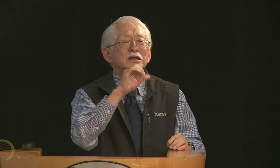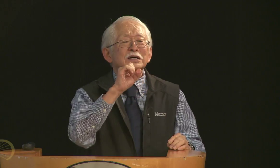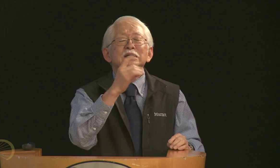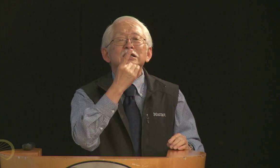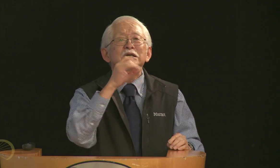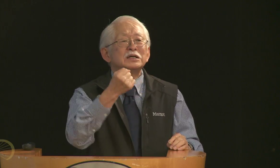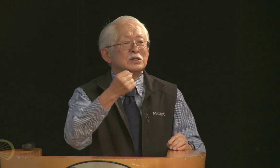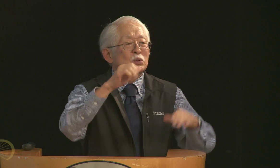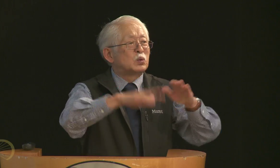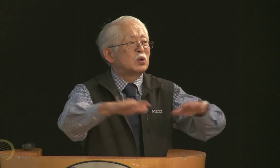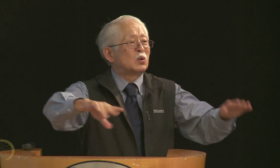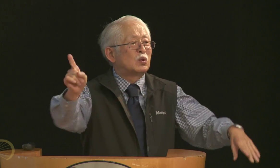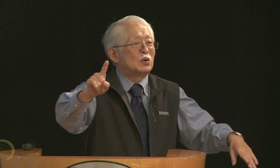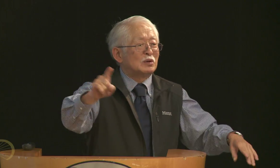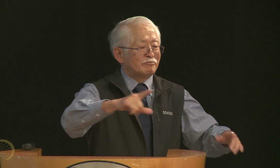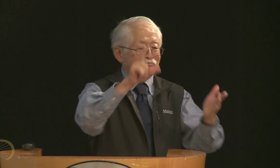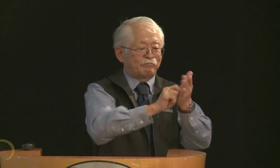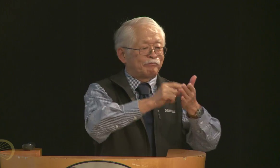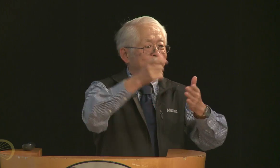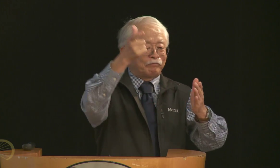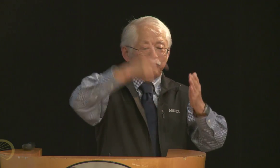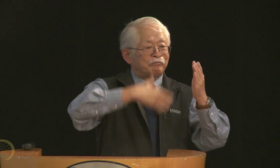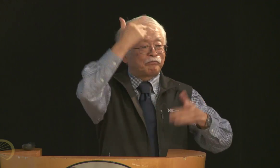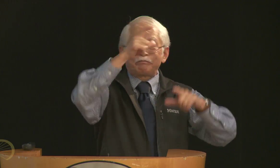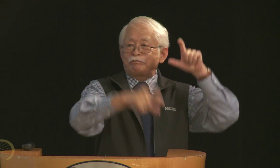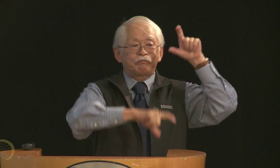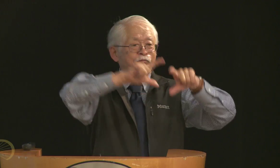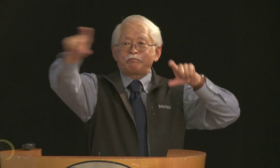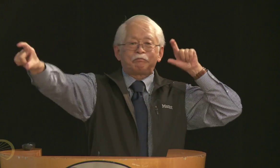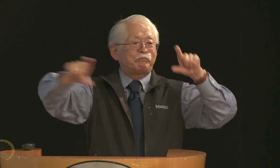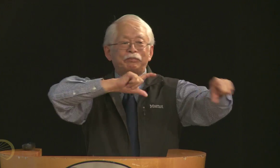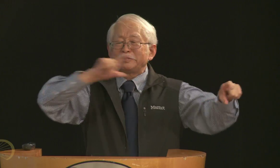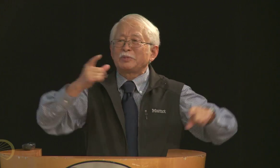and she, she said, "Well, where are Delight's children?"